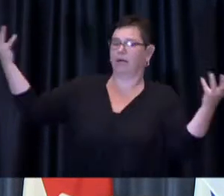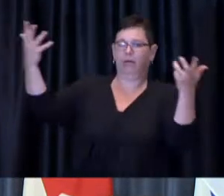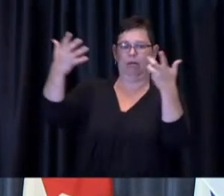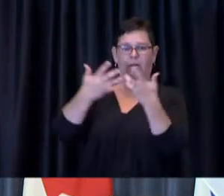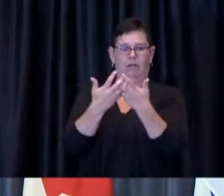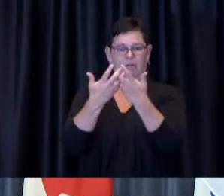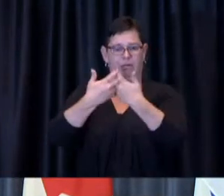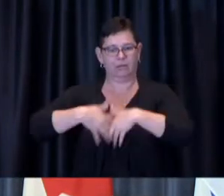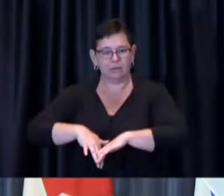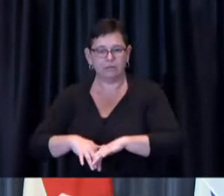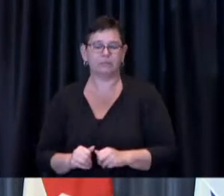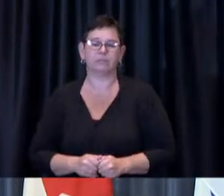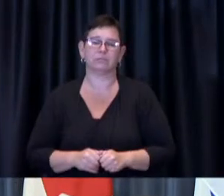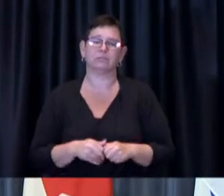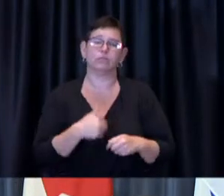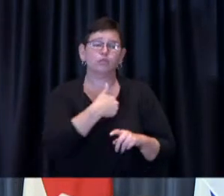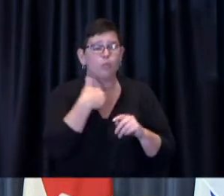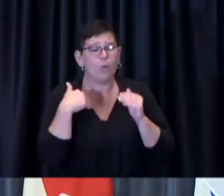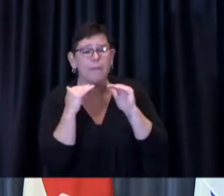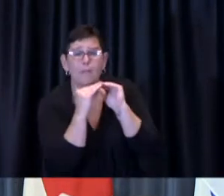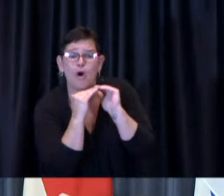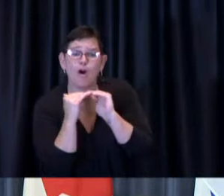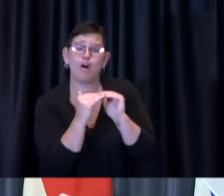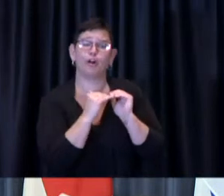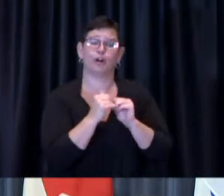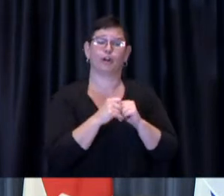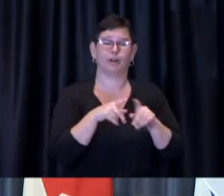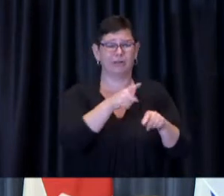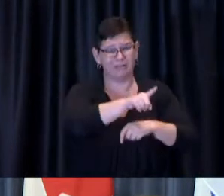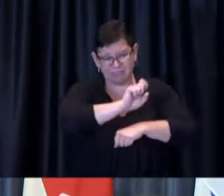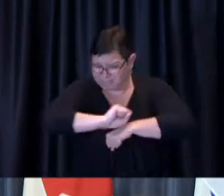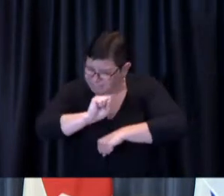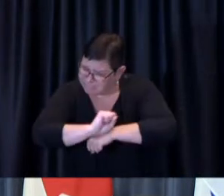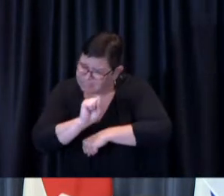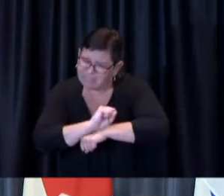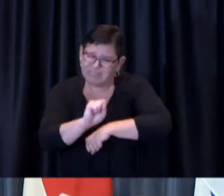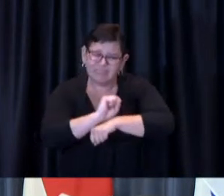whose hard work and dedication have contributed to the success of these clinics